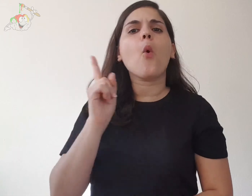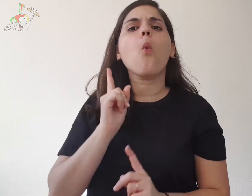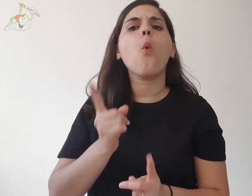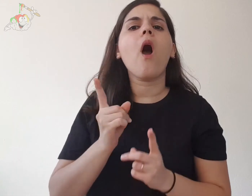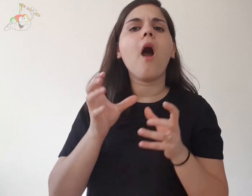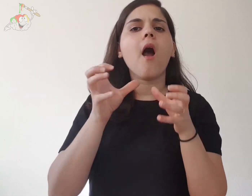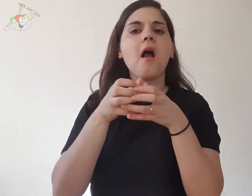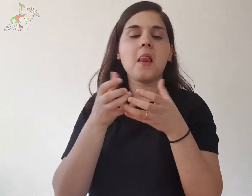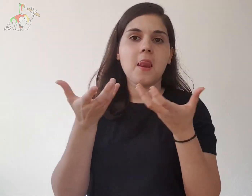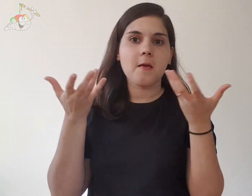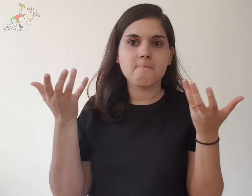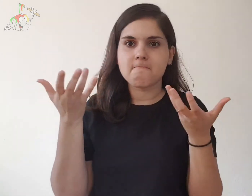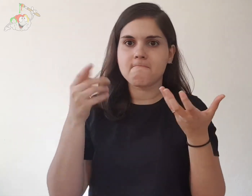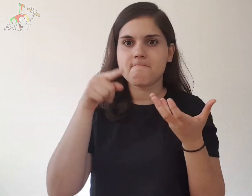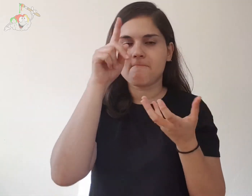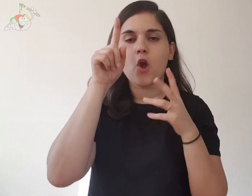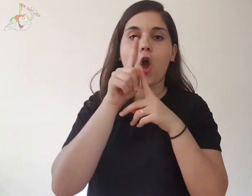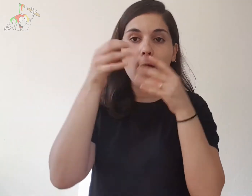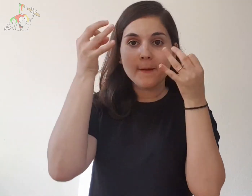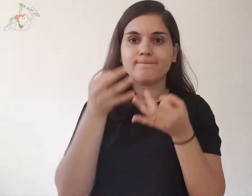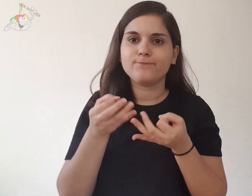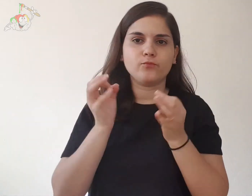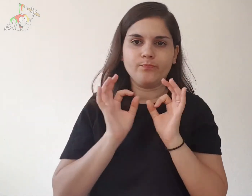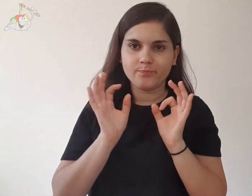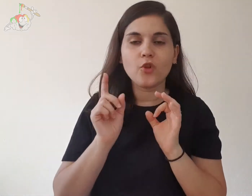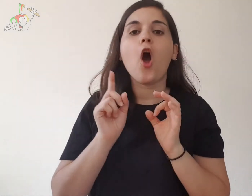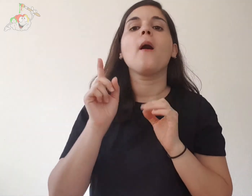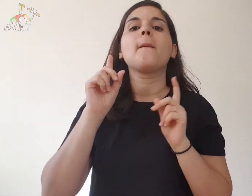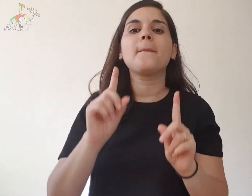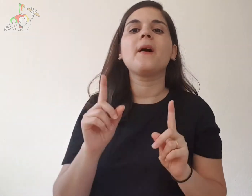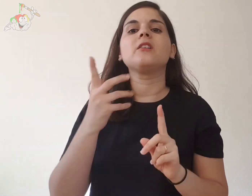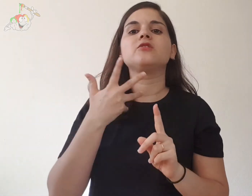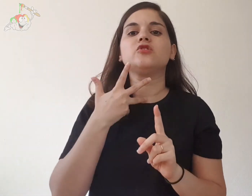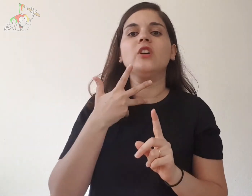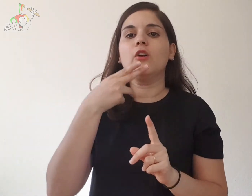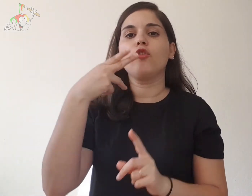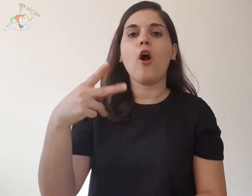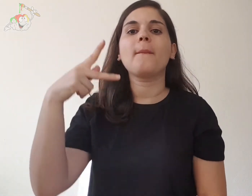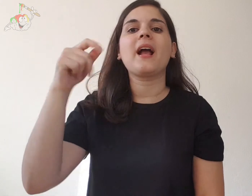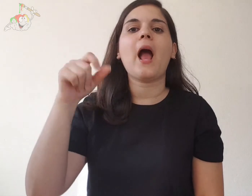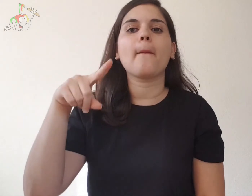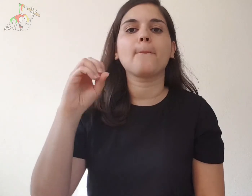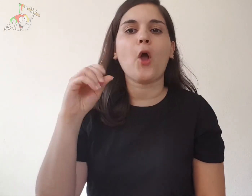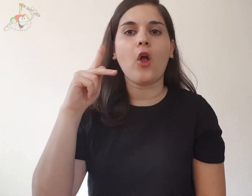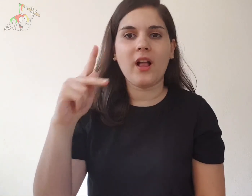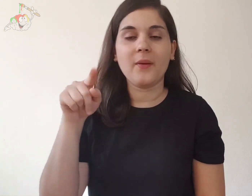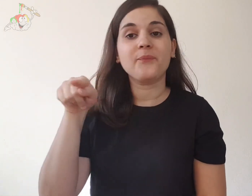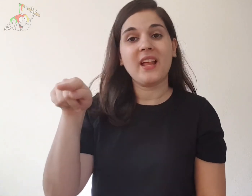is not certain but it is assumed that they are kapok, a